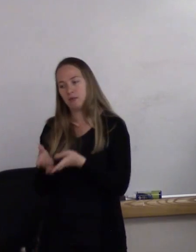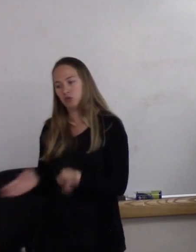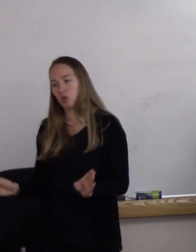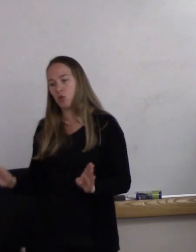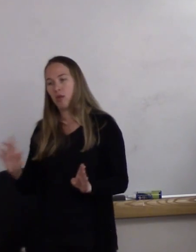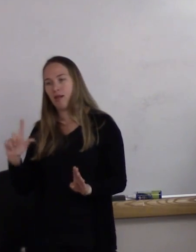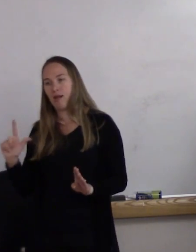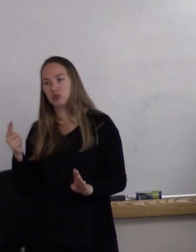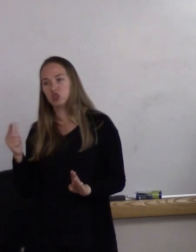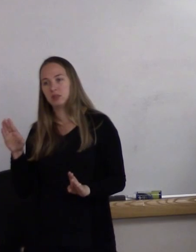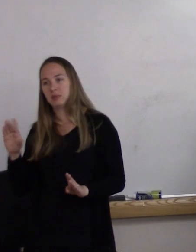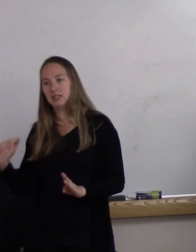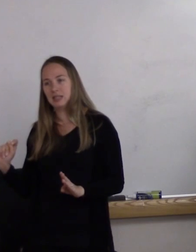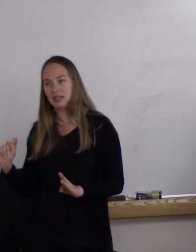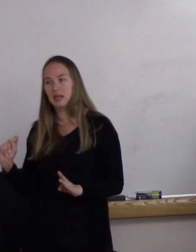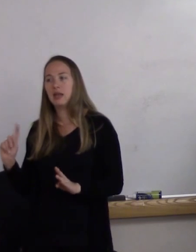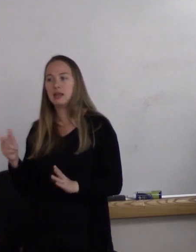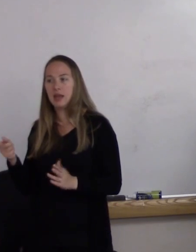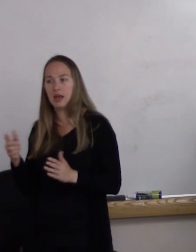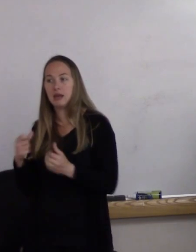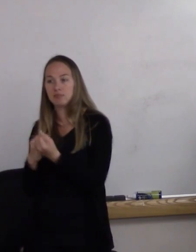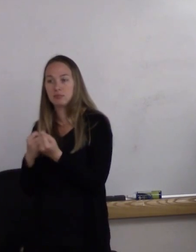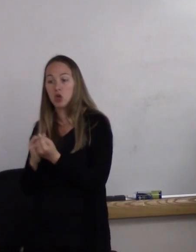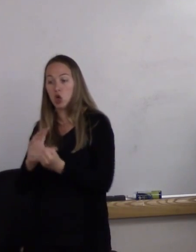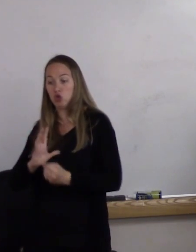advocates that transgender people should be allowed